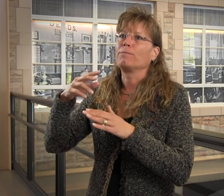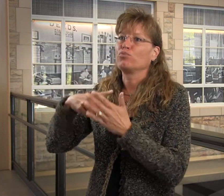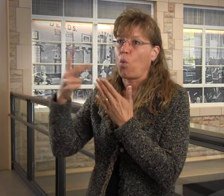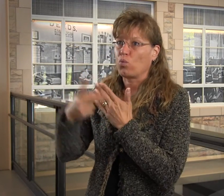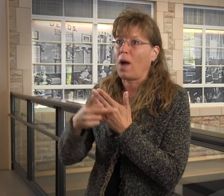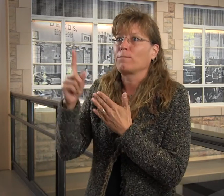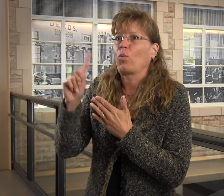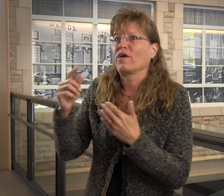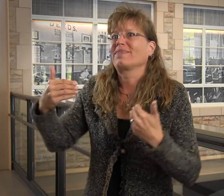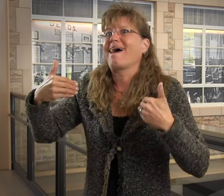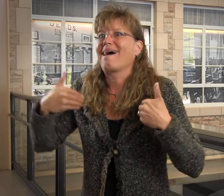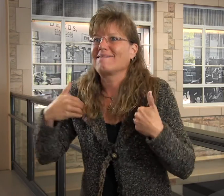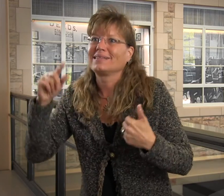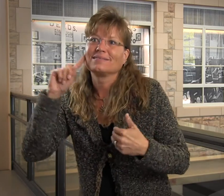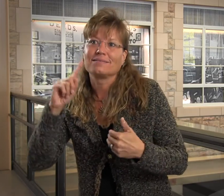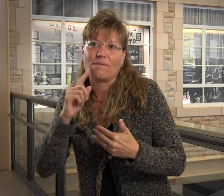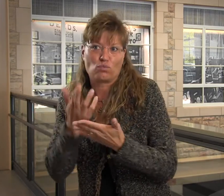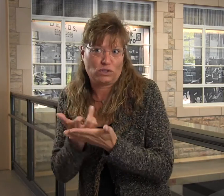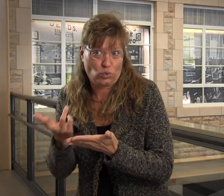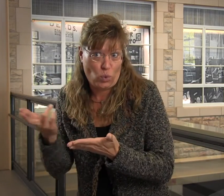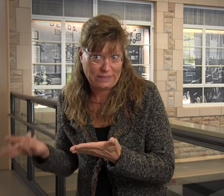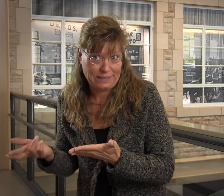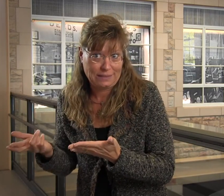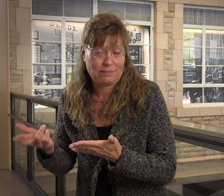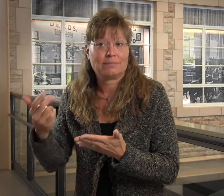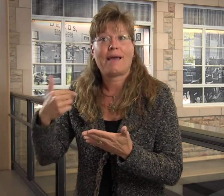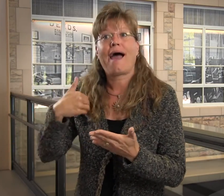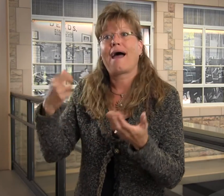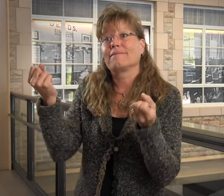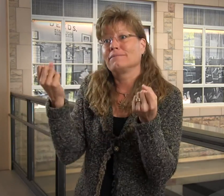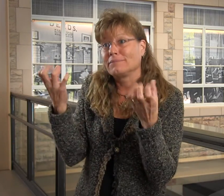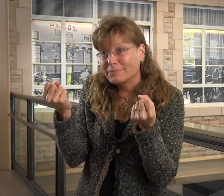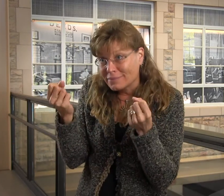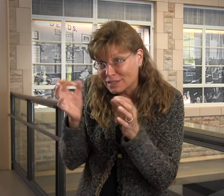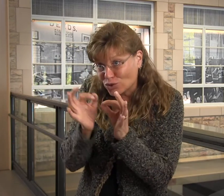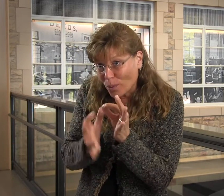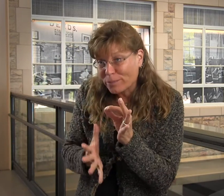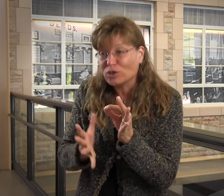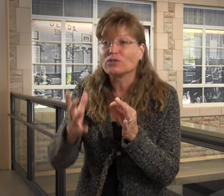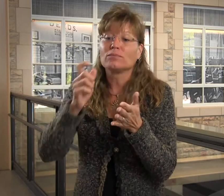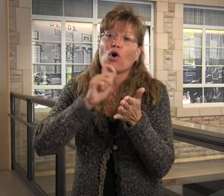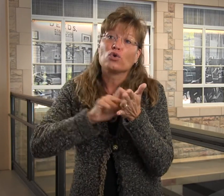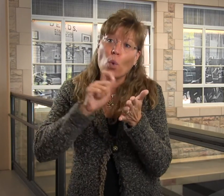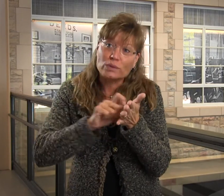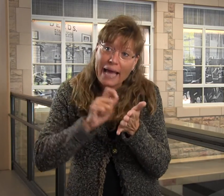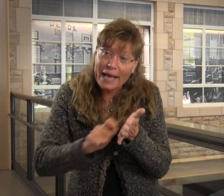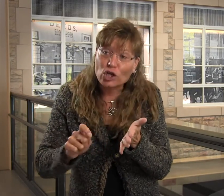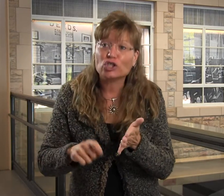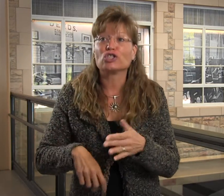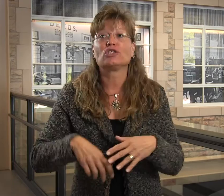That's a program, that has resources for Deaf people. They have interpreters. They have notetakers.